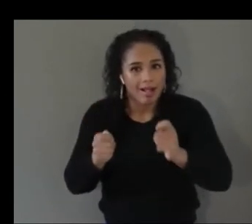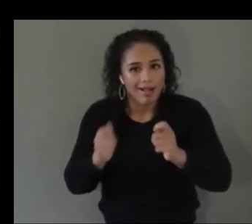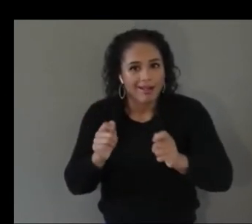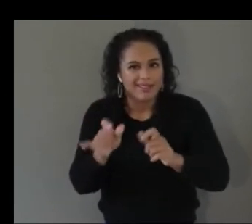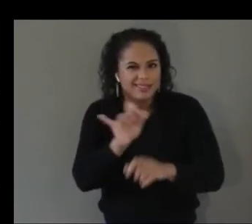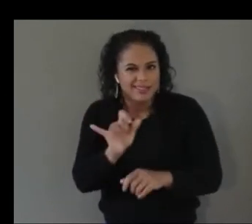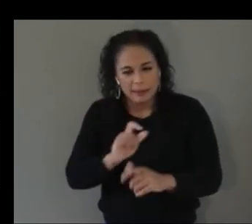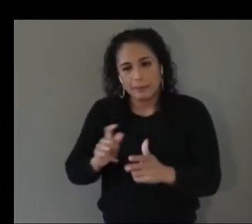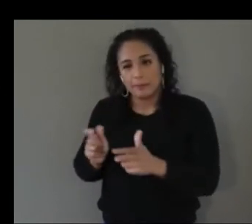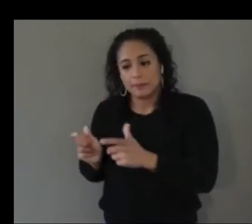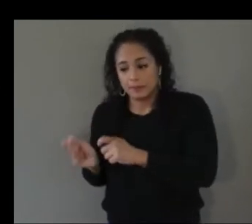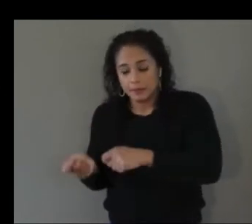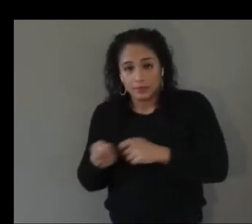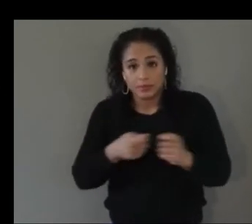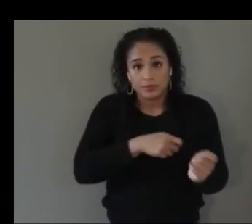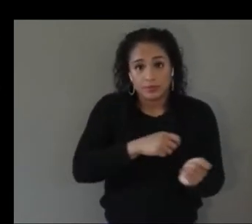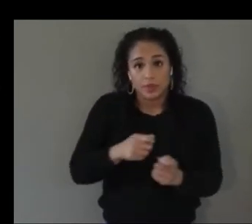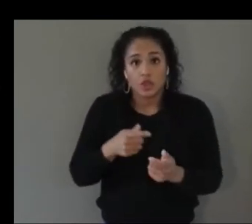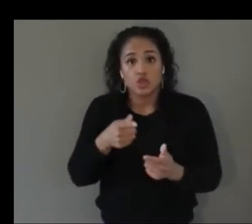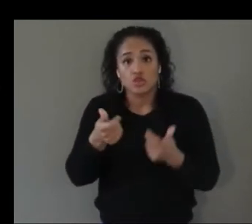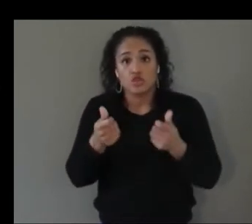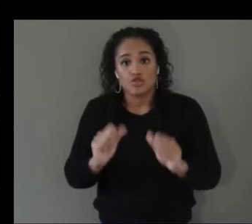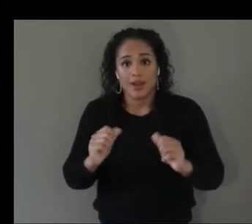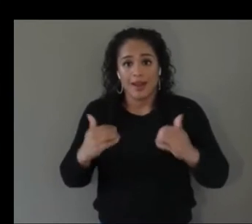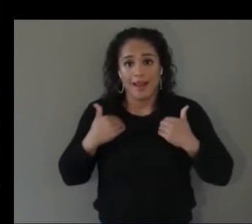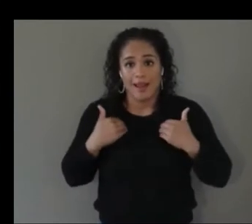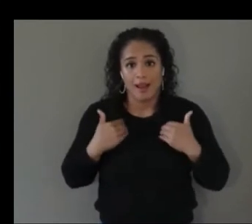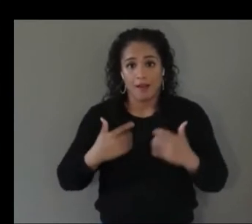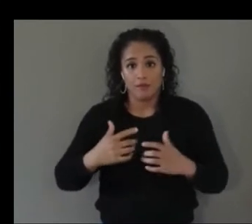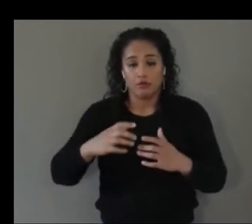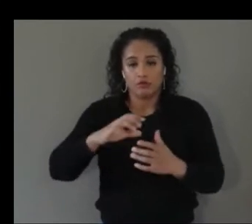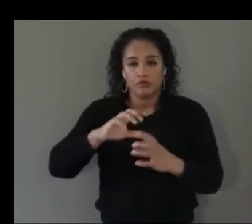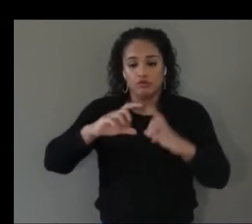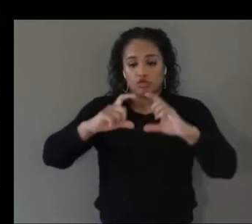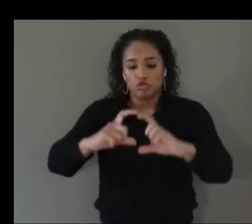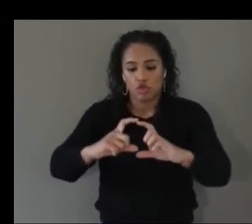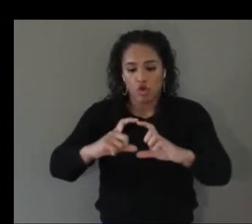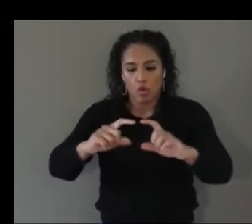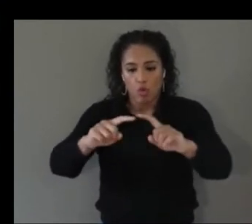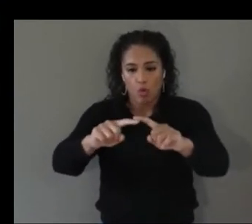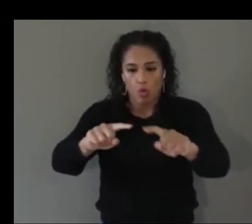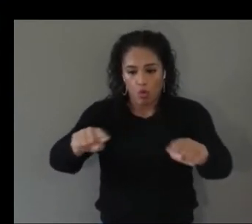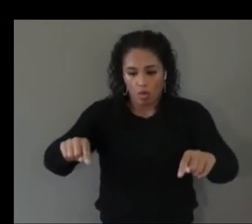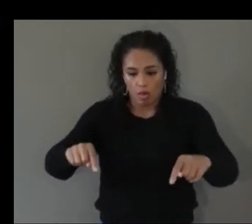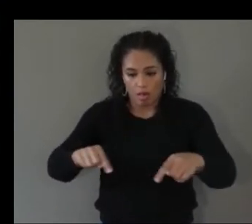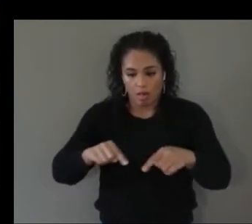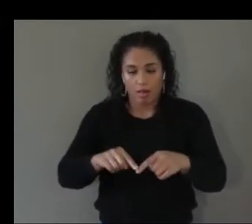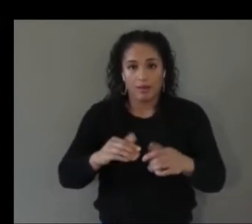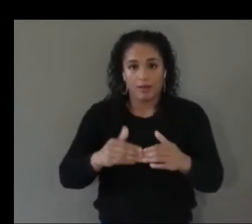goal next to your opponent and so both of you are wearing blinders and listening for this ball and